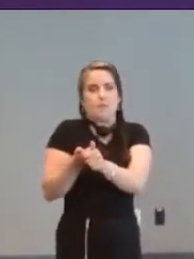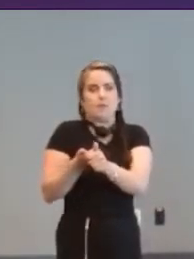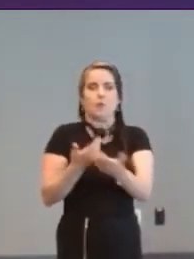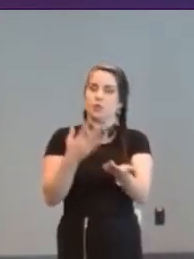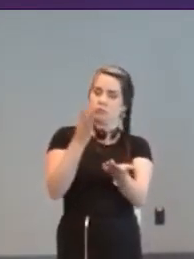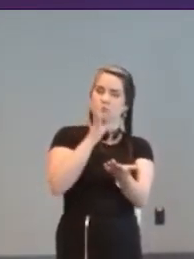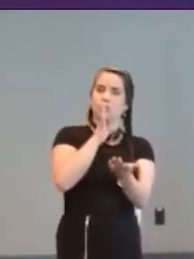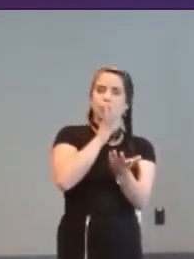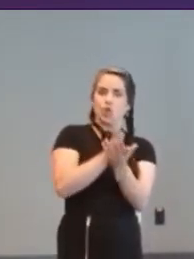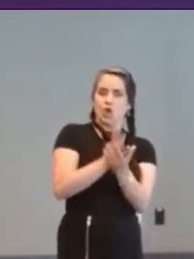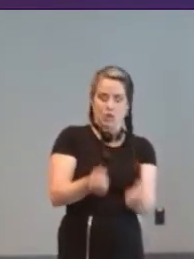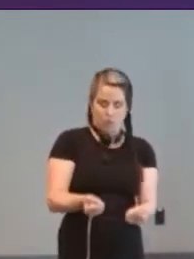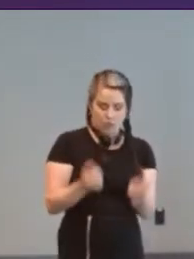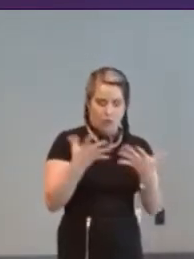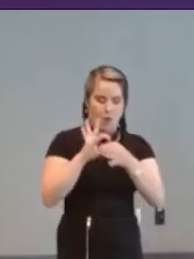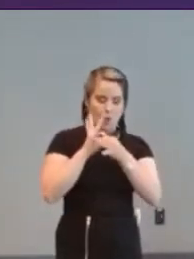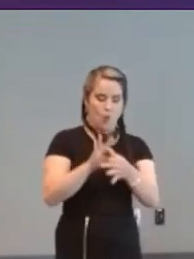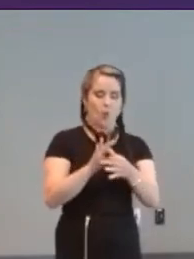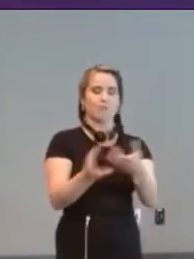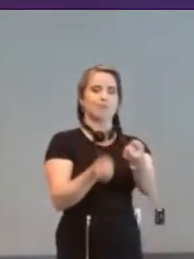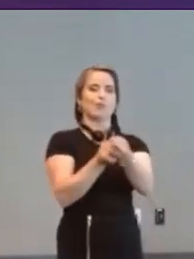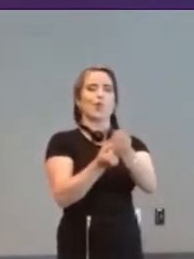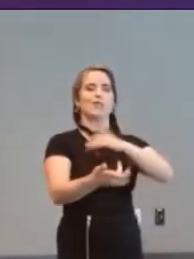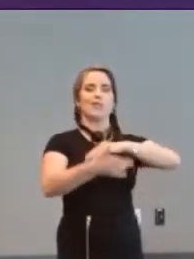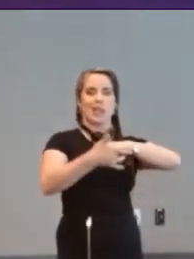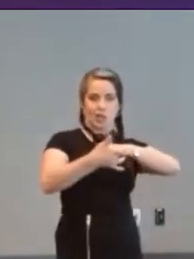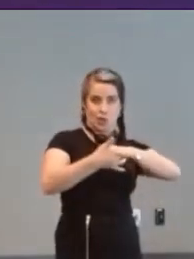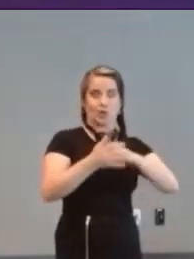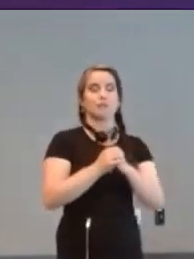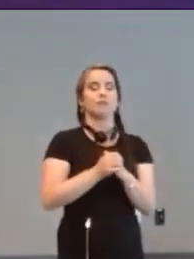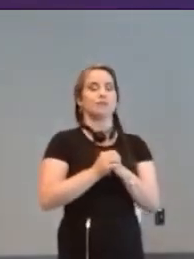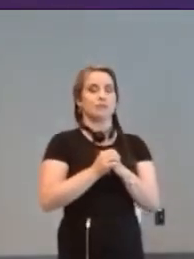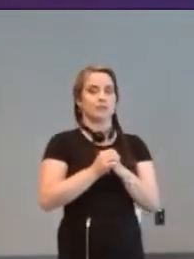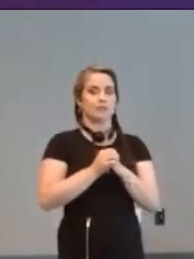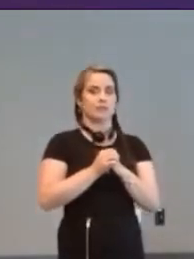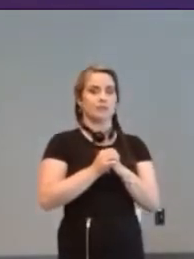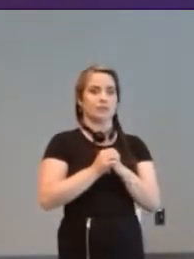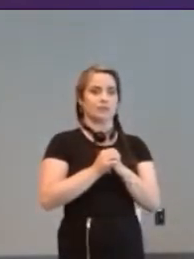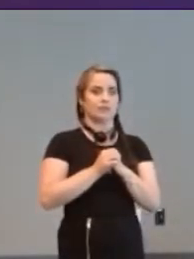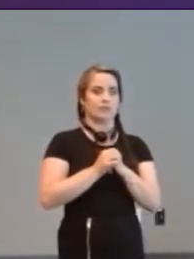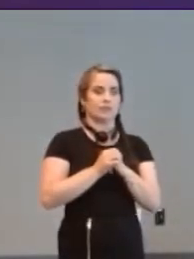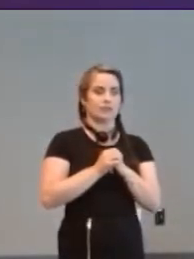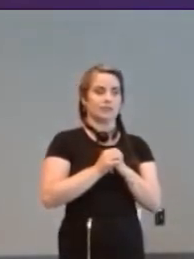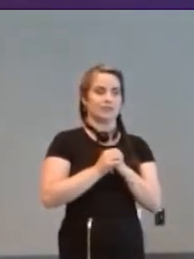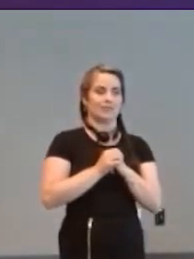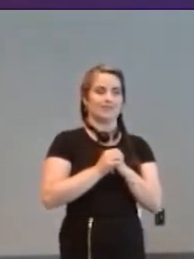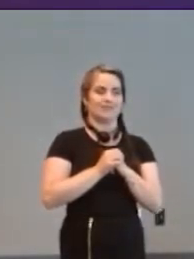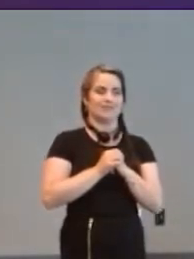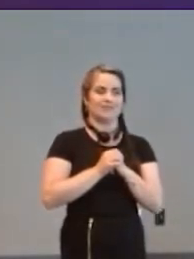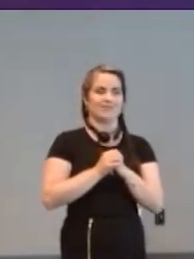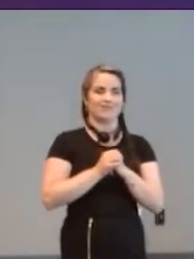different approaches to assisted technology um are there examples of bad approaches or things